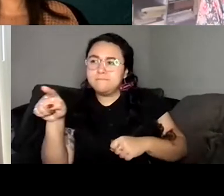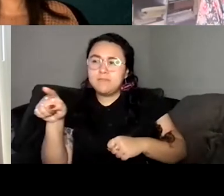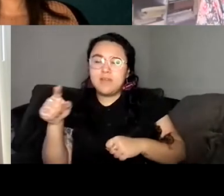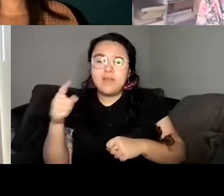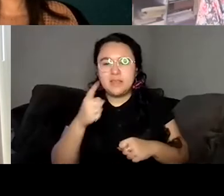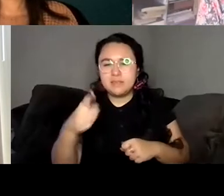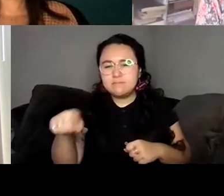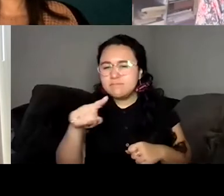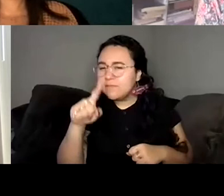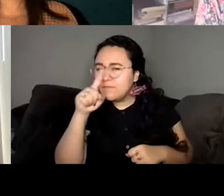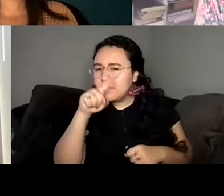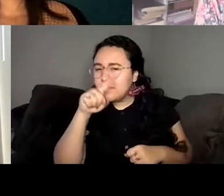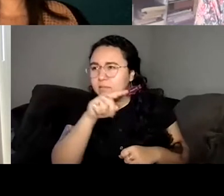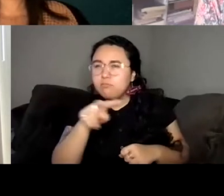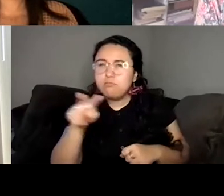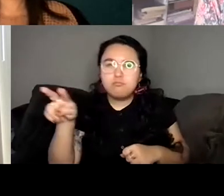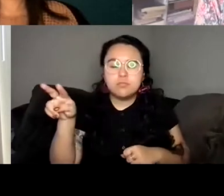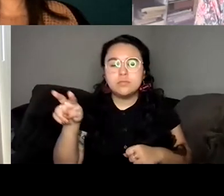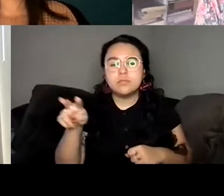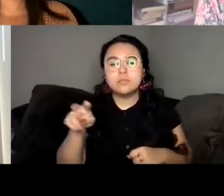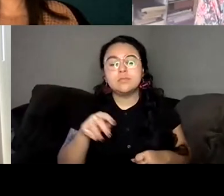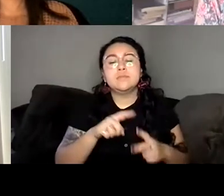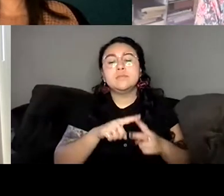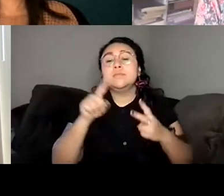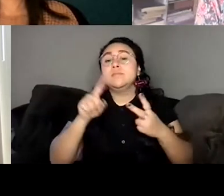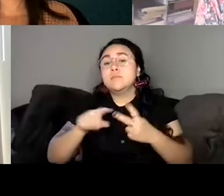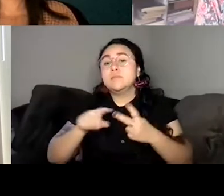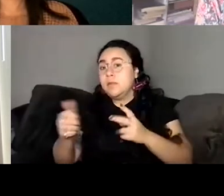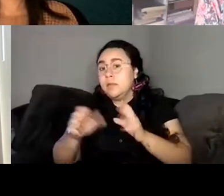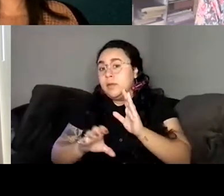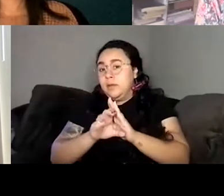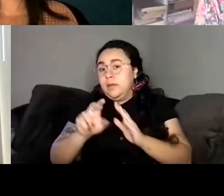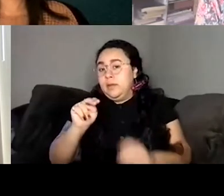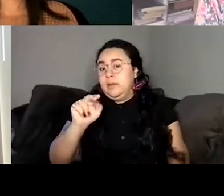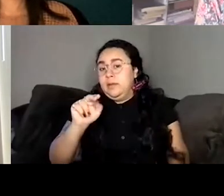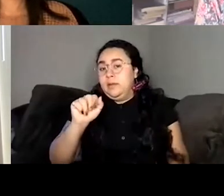there's a lot of ambiguity because it's, you know, through willows eyes, but I think with